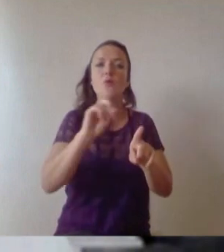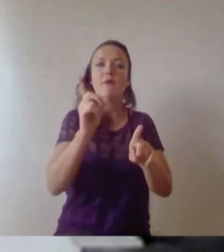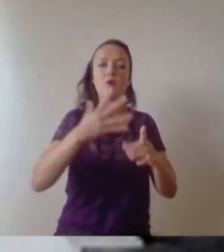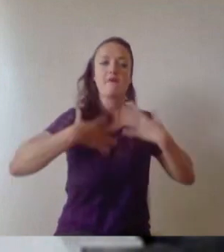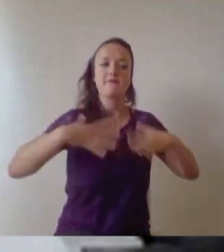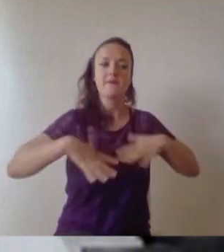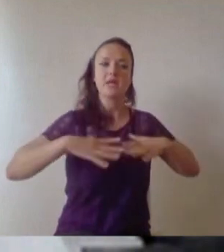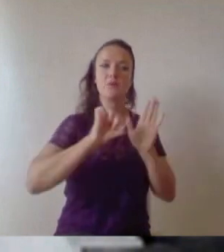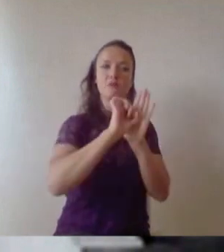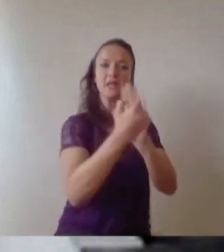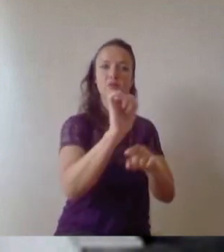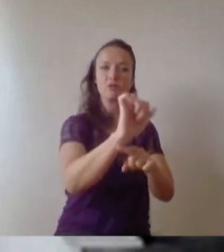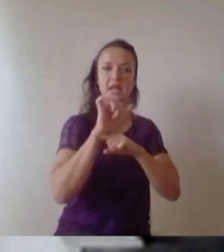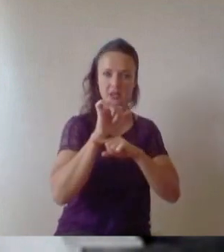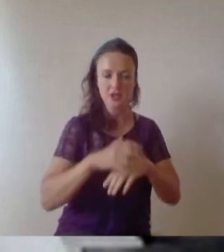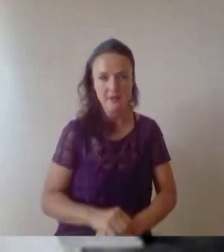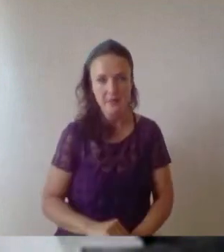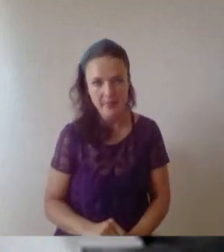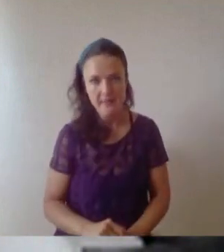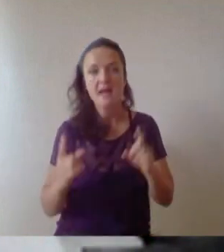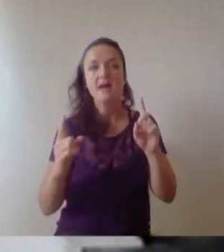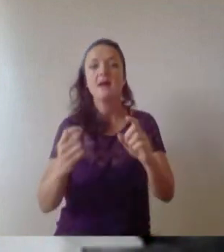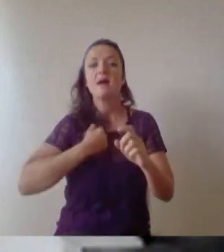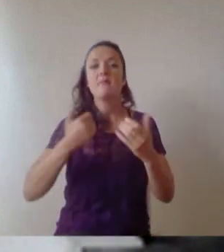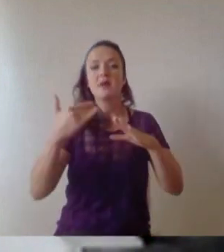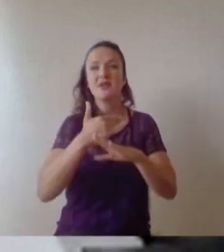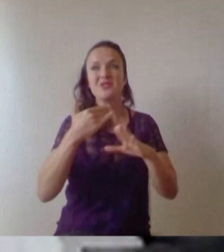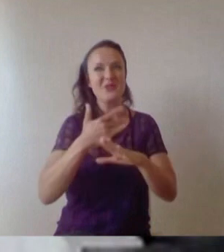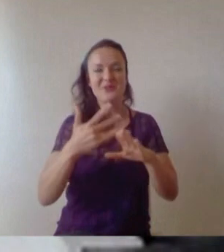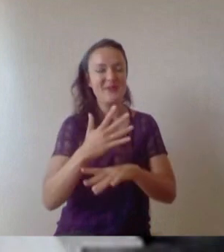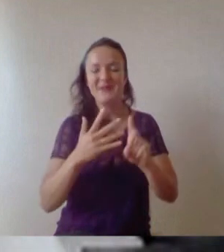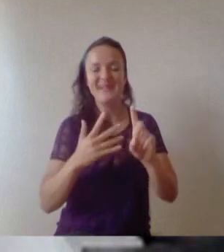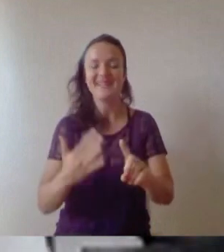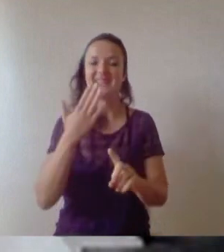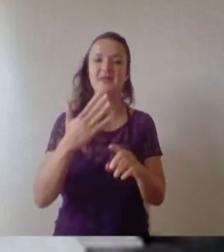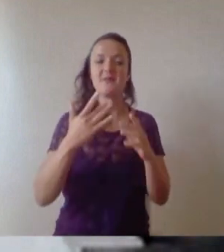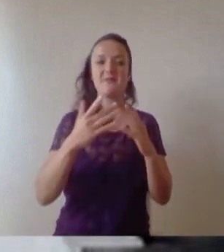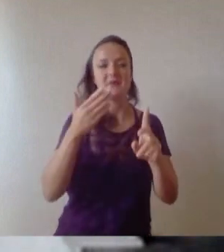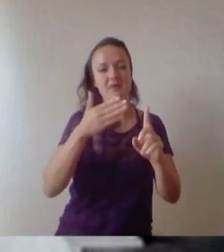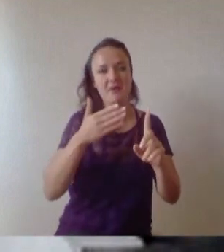ranges from the day-to-day running of the company and from raising capital to business developments, to the part of the job that I still